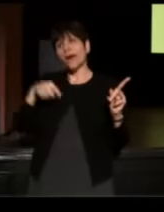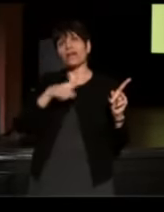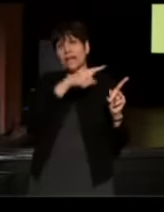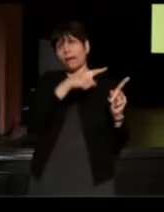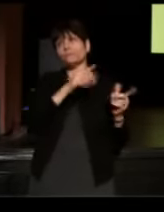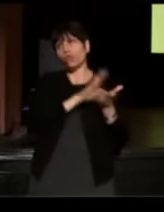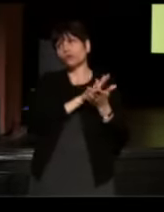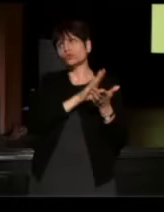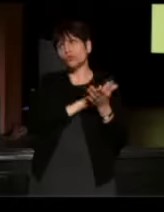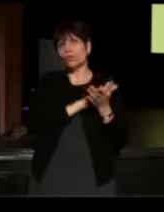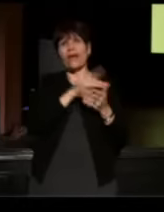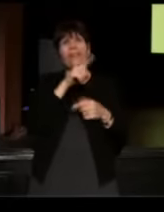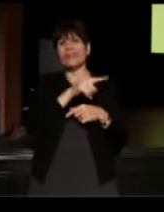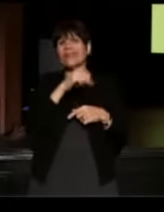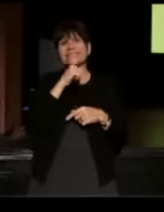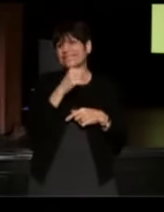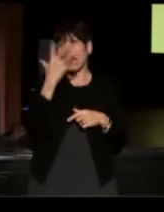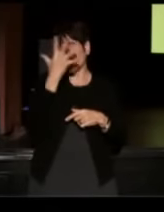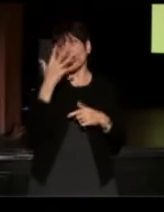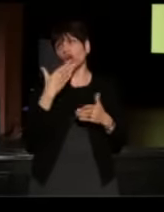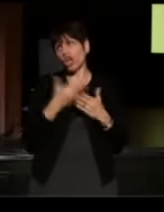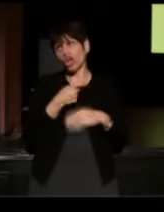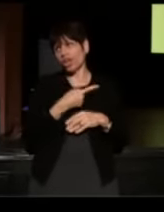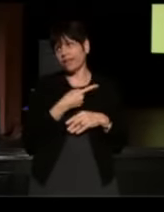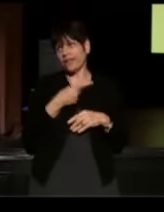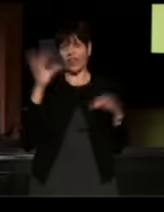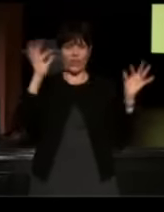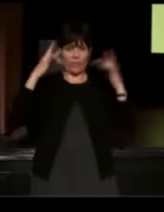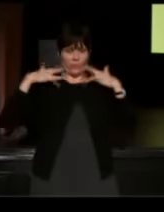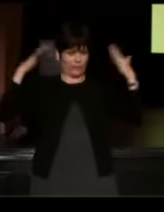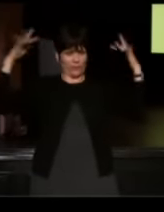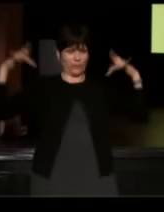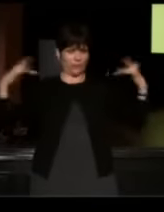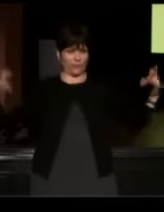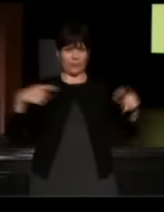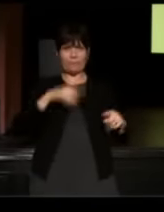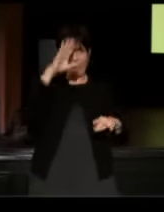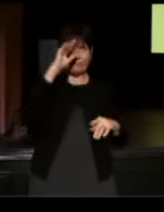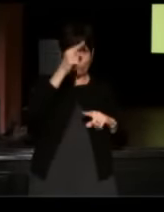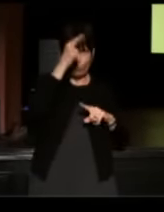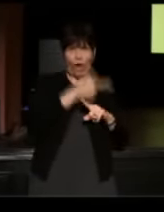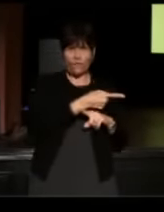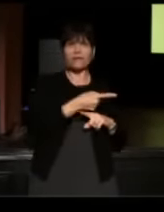This is not going to look good!" So my dad drove up to the high school,